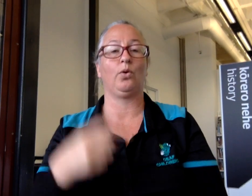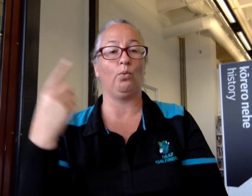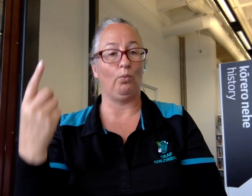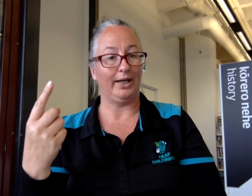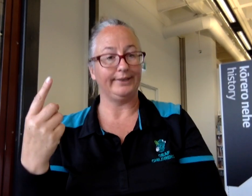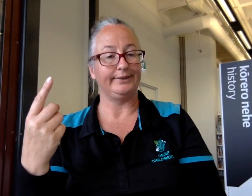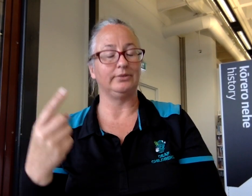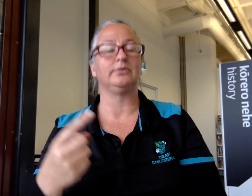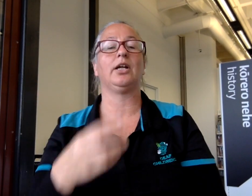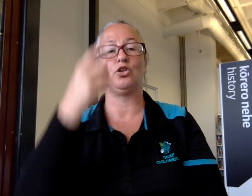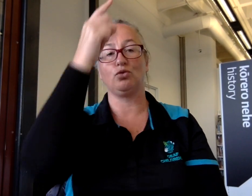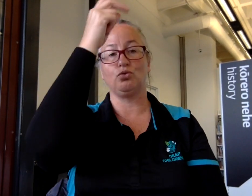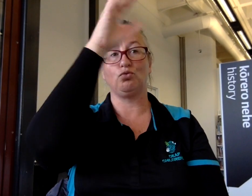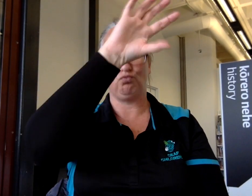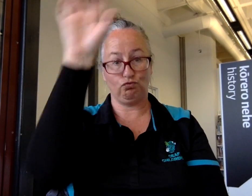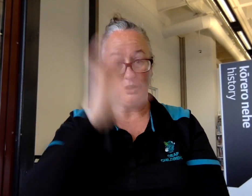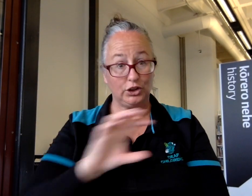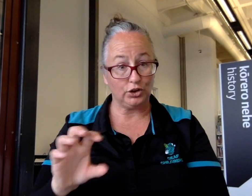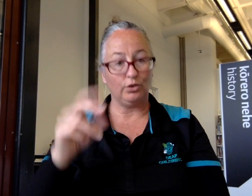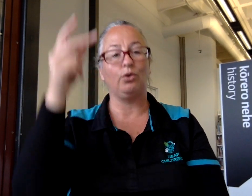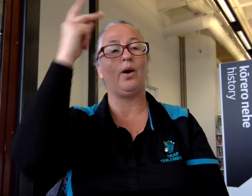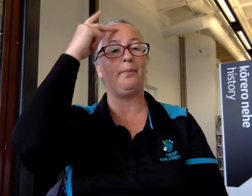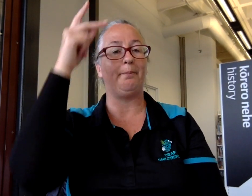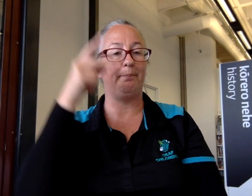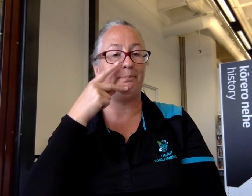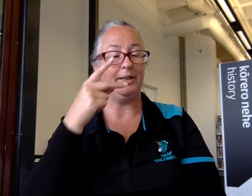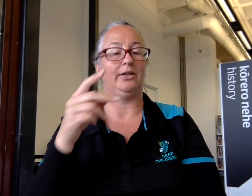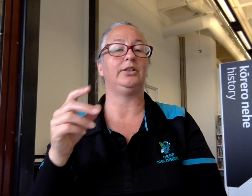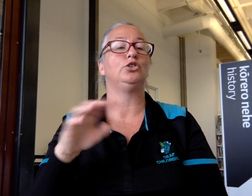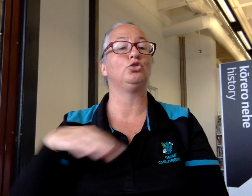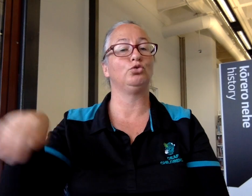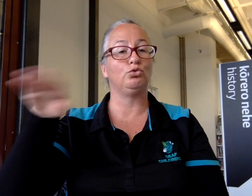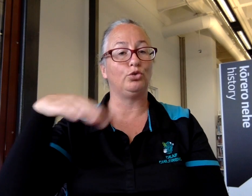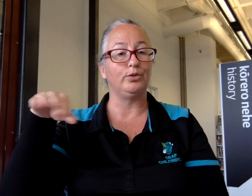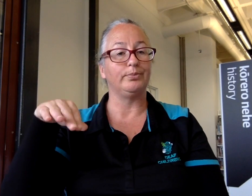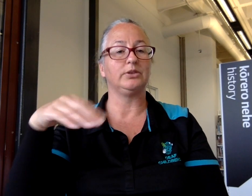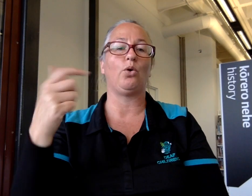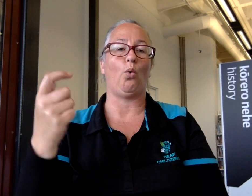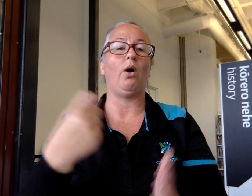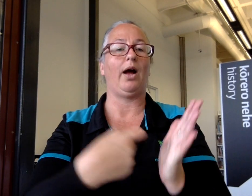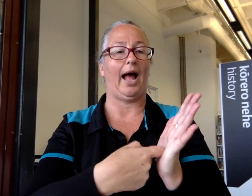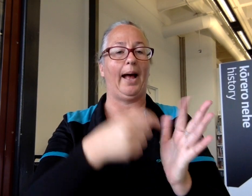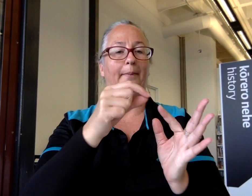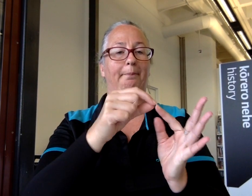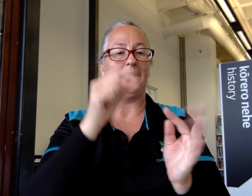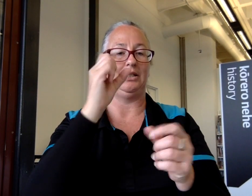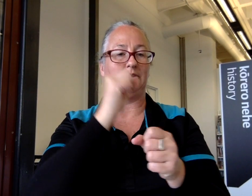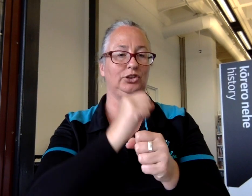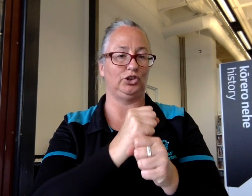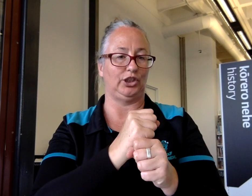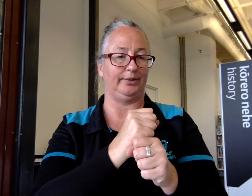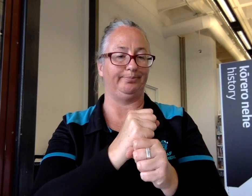First, Regional Parent Groups, or RPG,